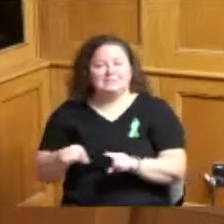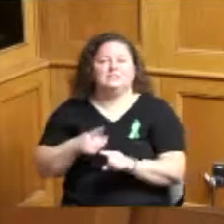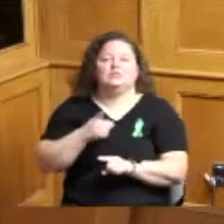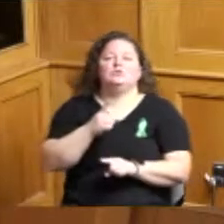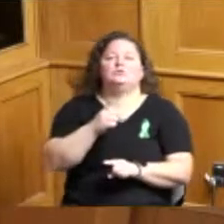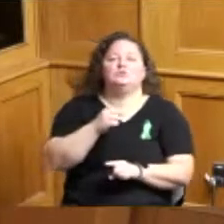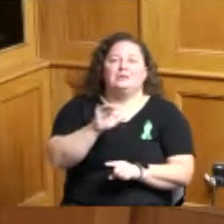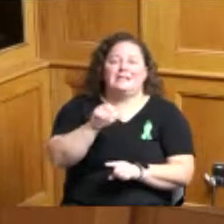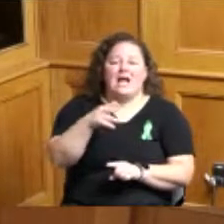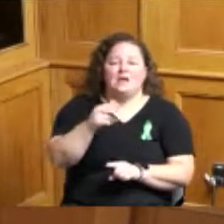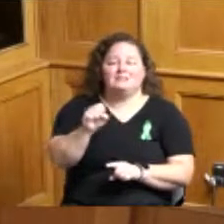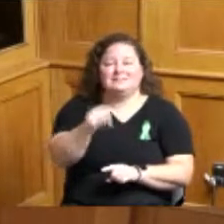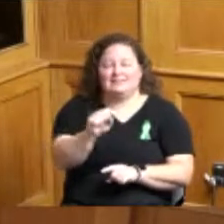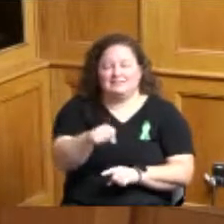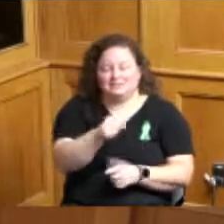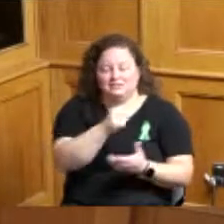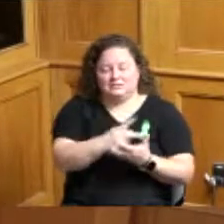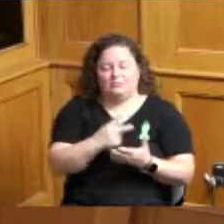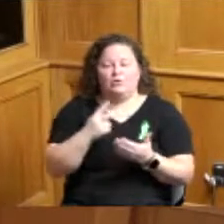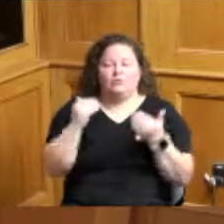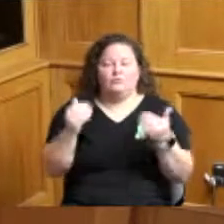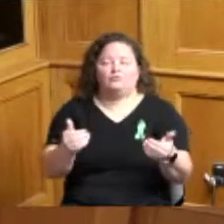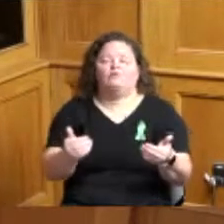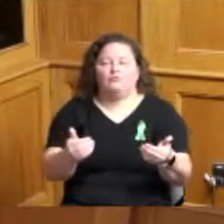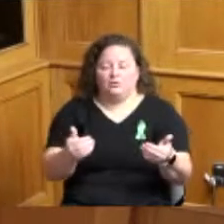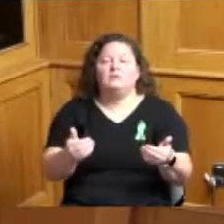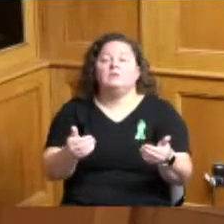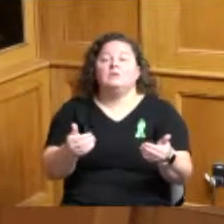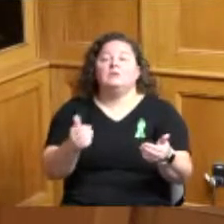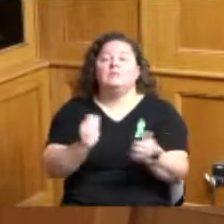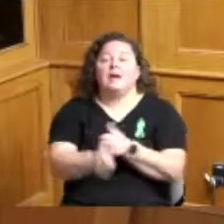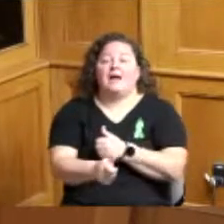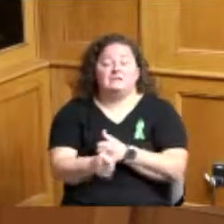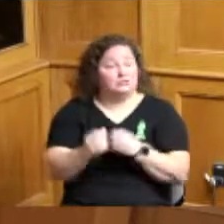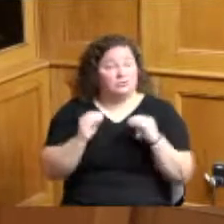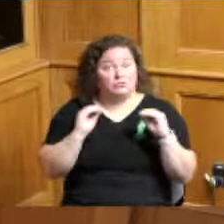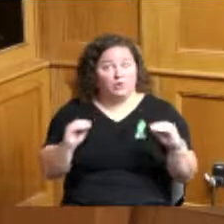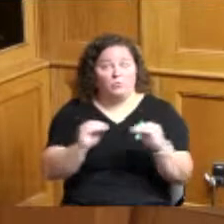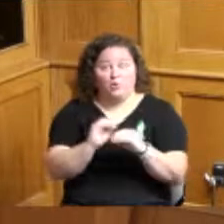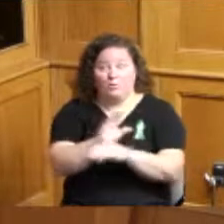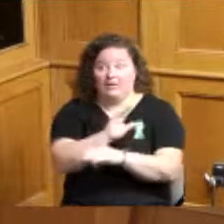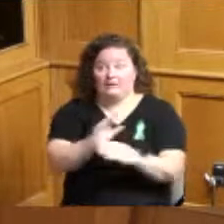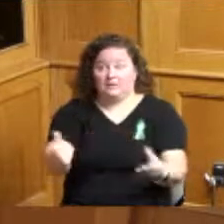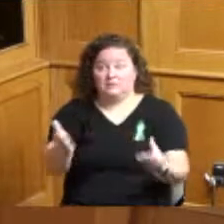so much no further business to come before the Board I'd like to make a motion to adjourn second